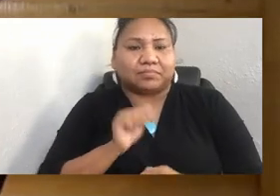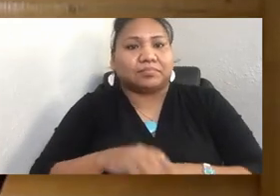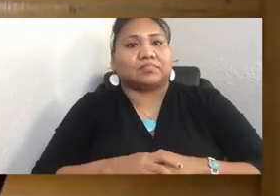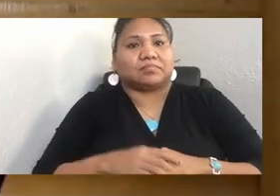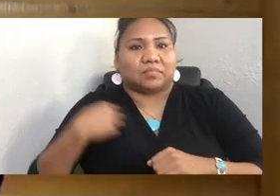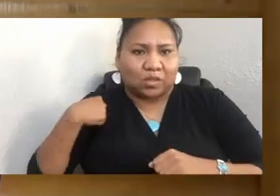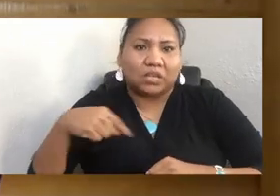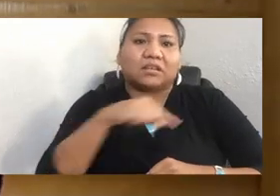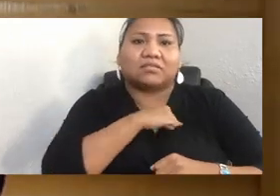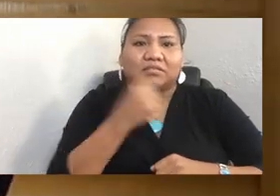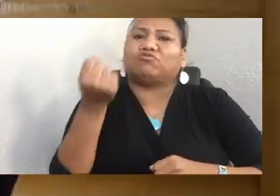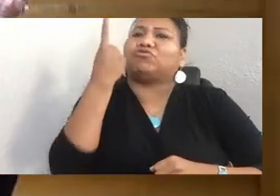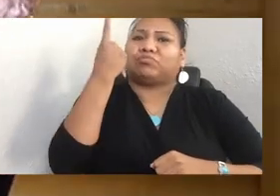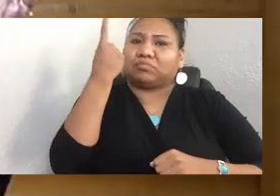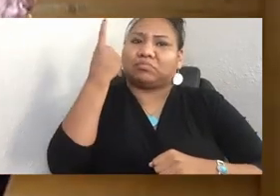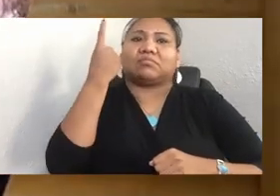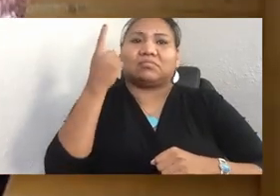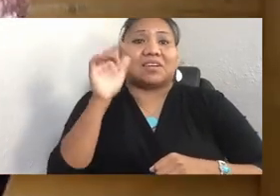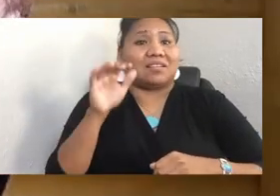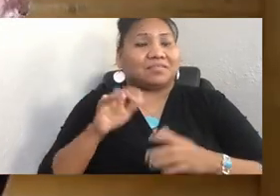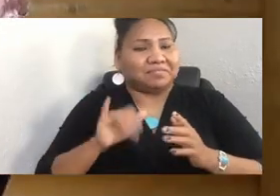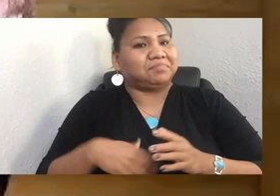And we understand .